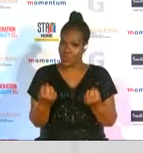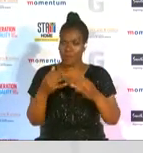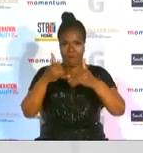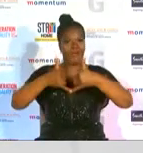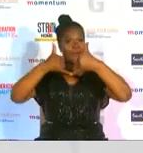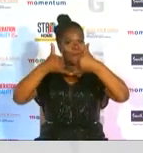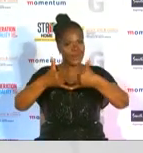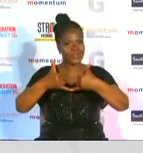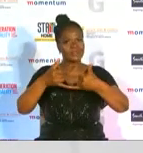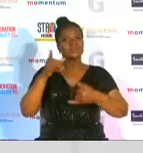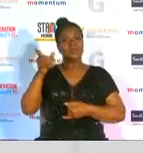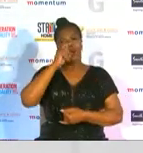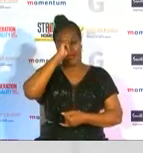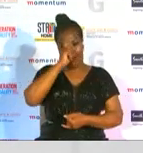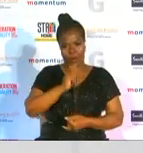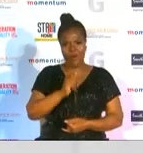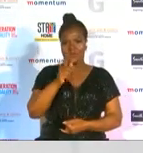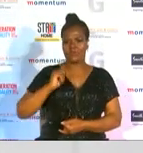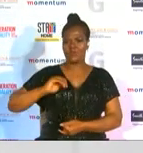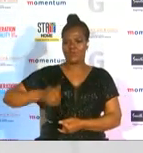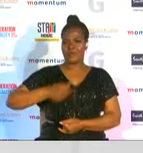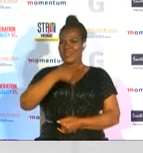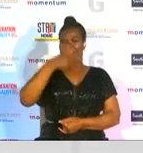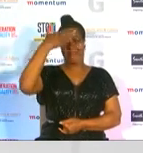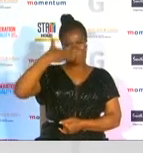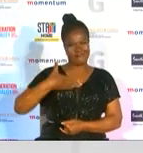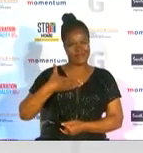honors women on the continent who are taking action to effect